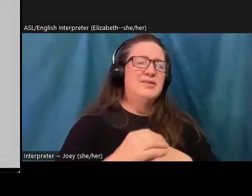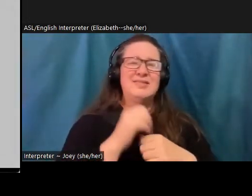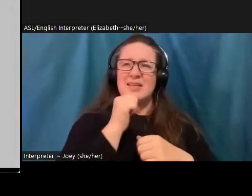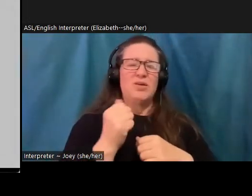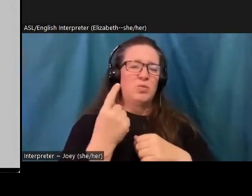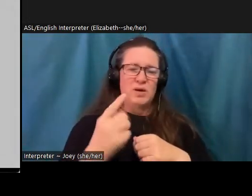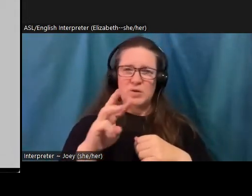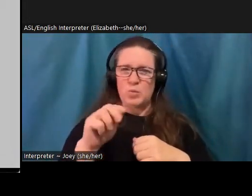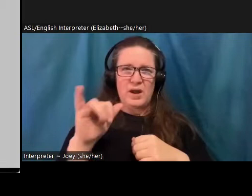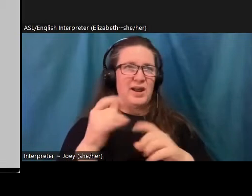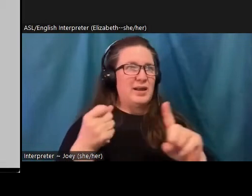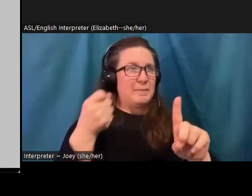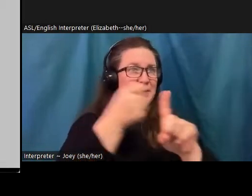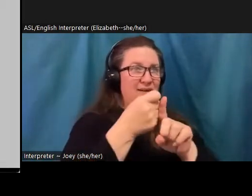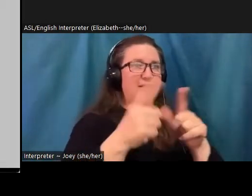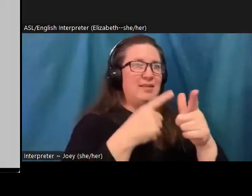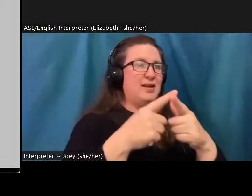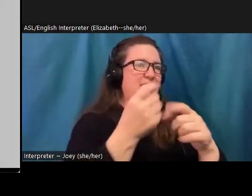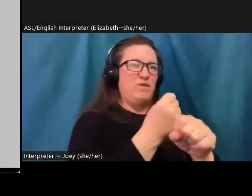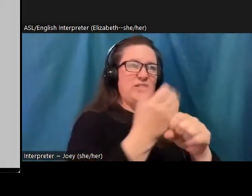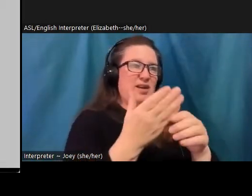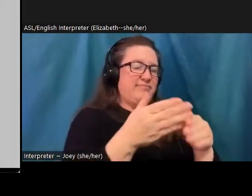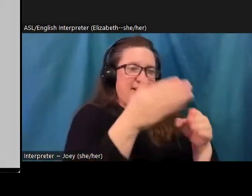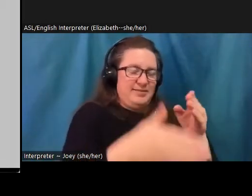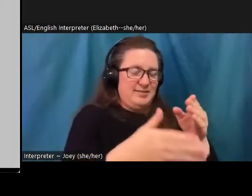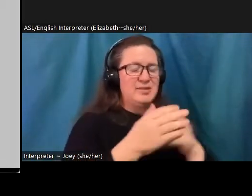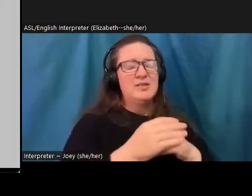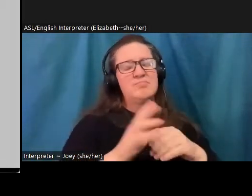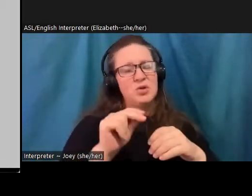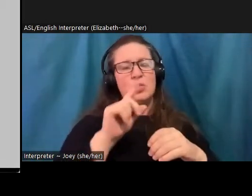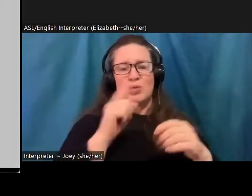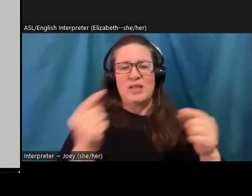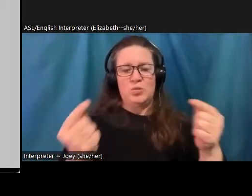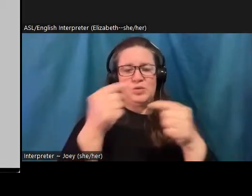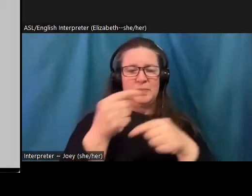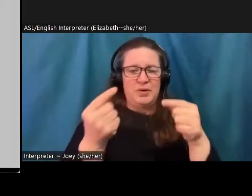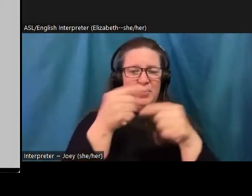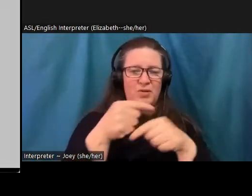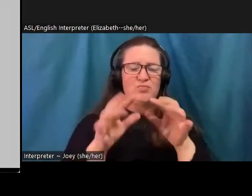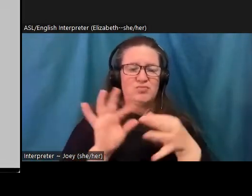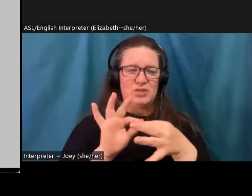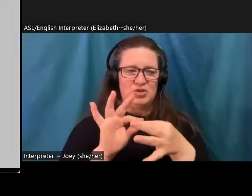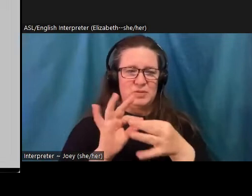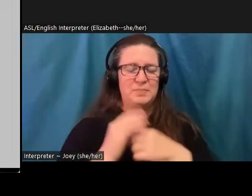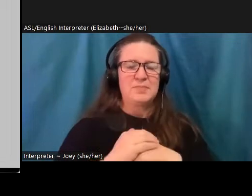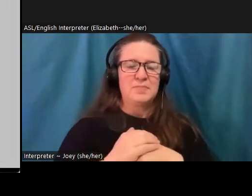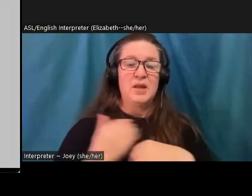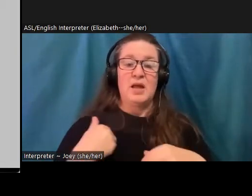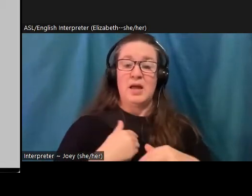reverse is also true, it's a reciprocal relationship. Our ability to cultivate emotional resilience will determine how